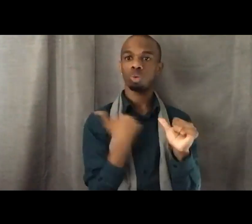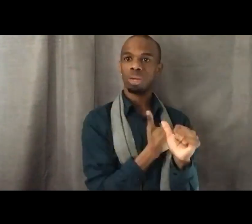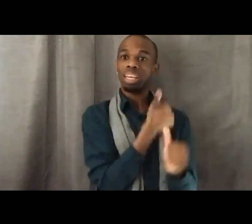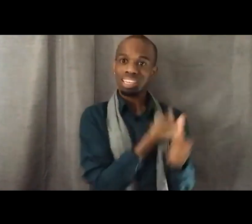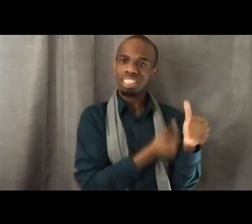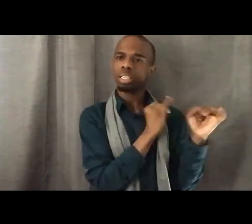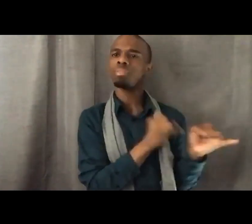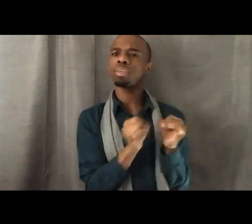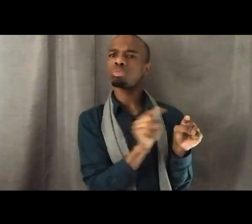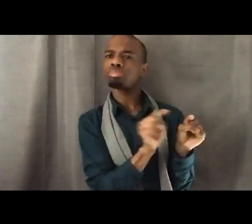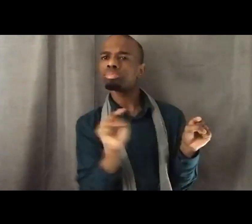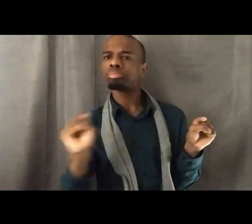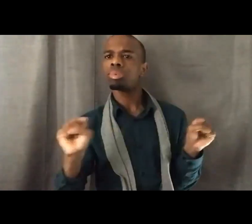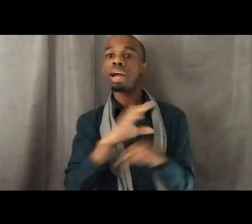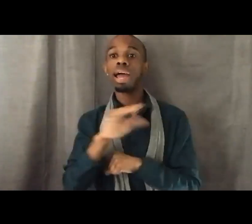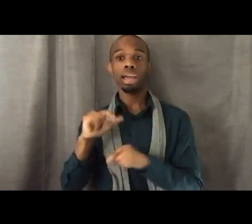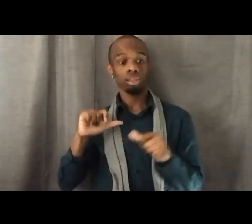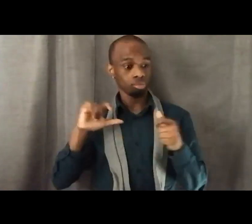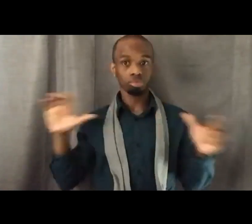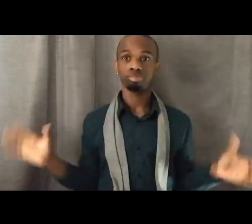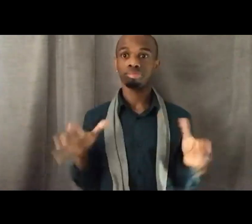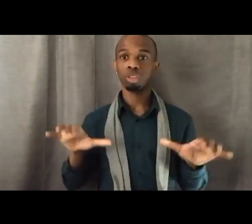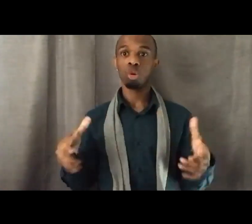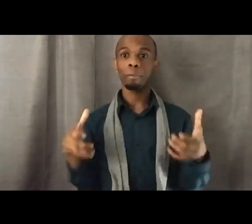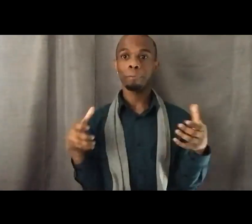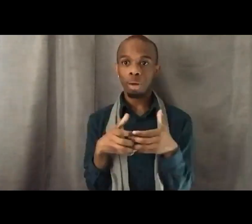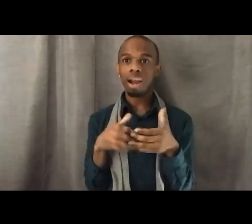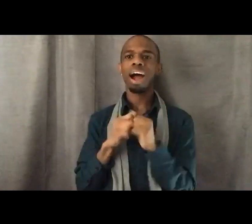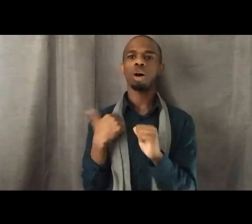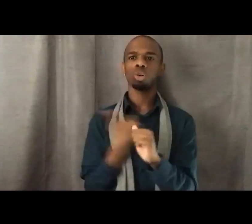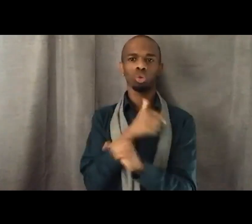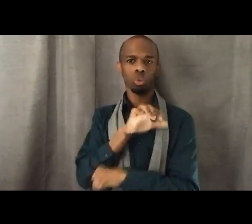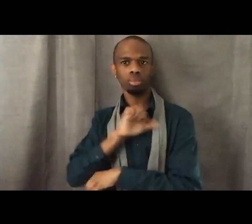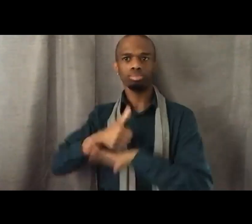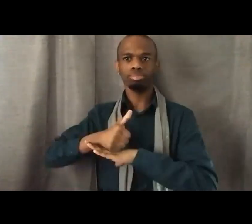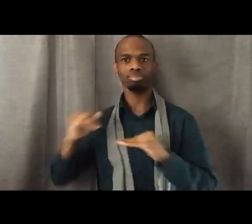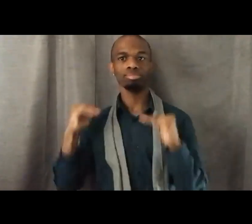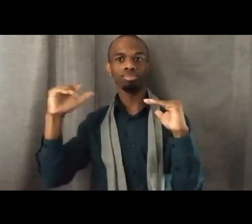And so you all had some homework for this week and we'll get to those assignments,